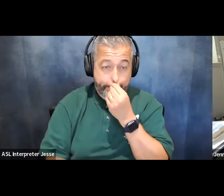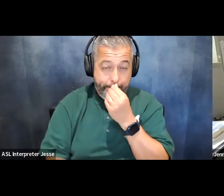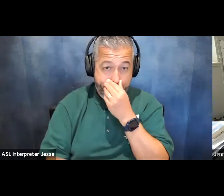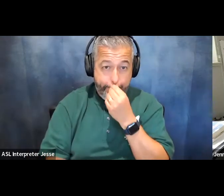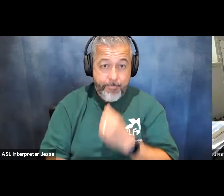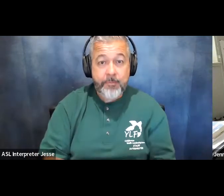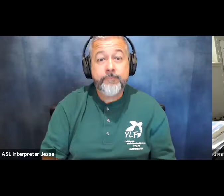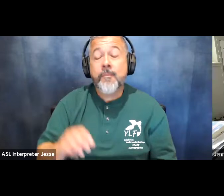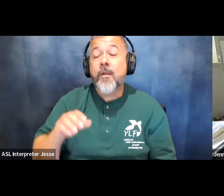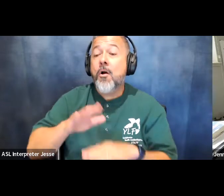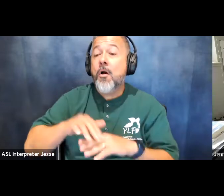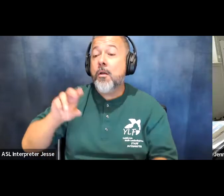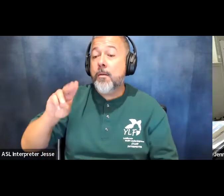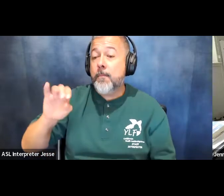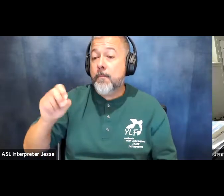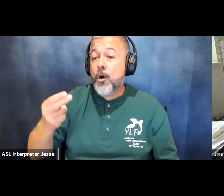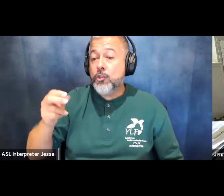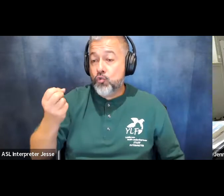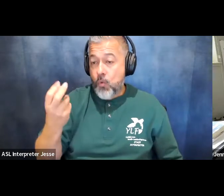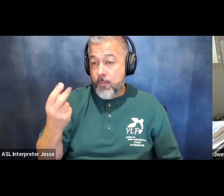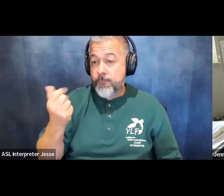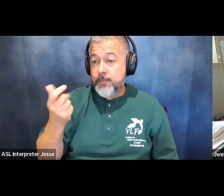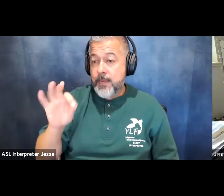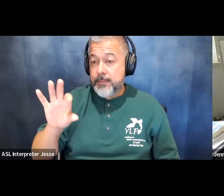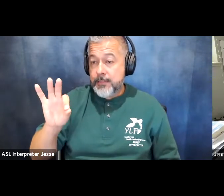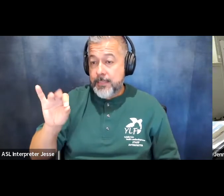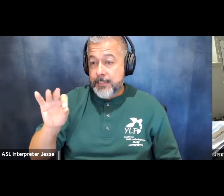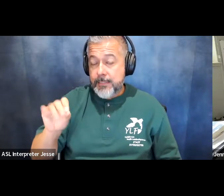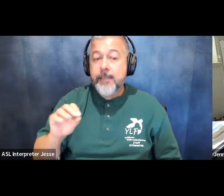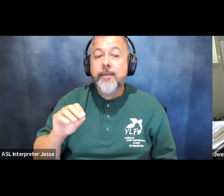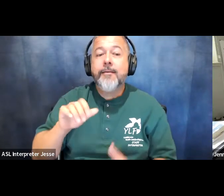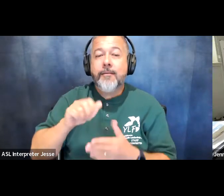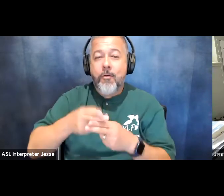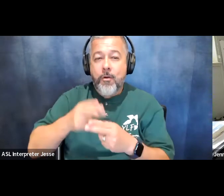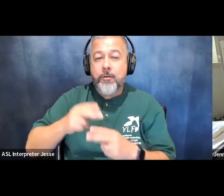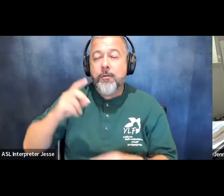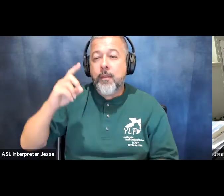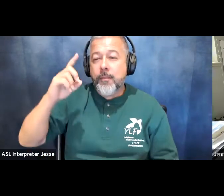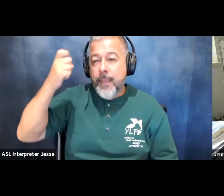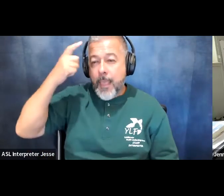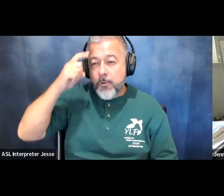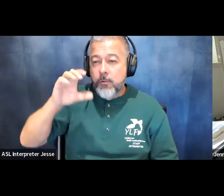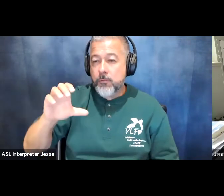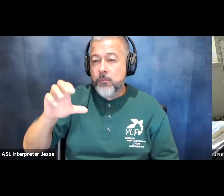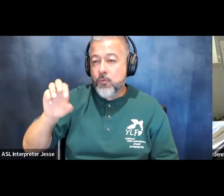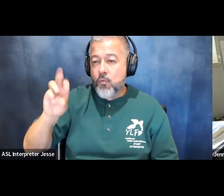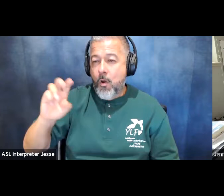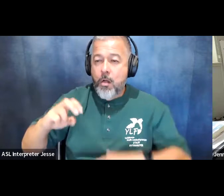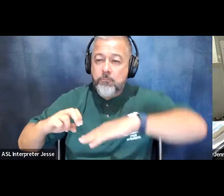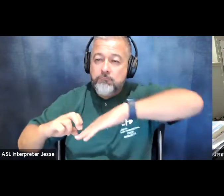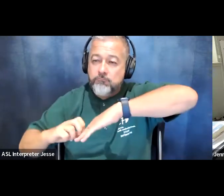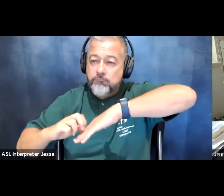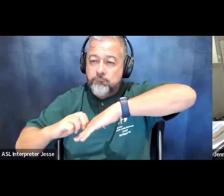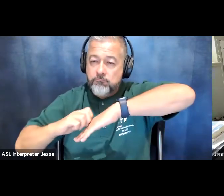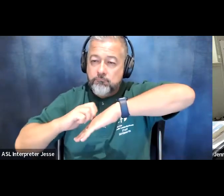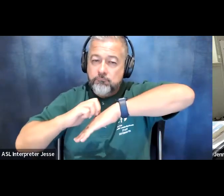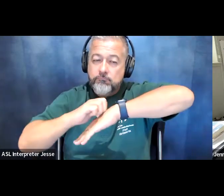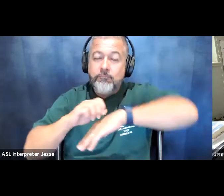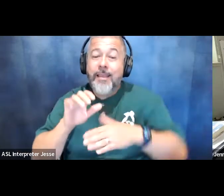march 12 1990 the capitol crawl in response to this delay disability rights groups from